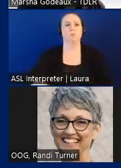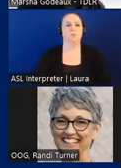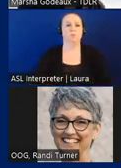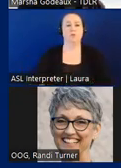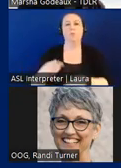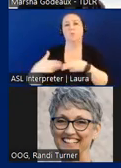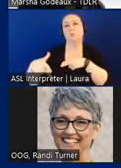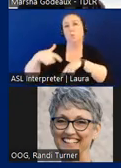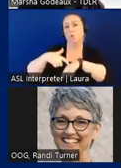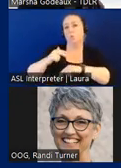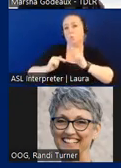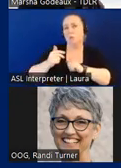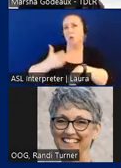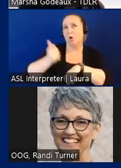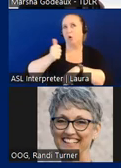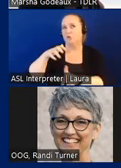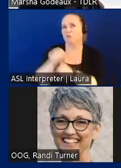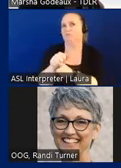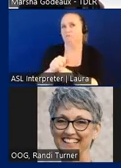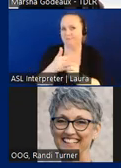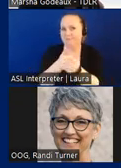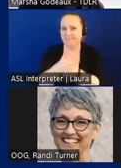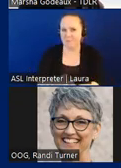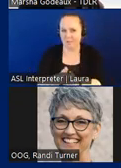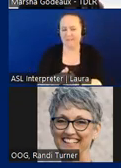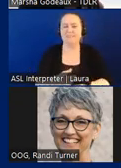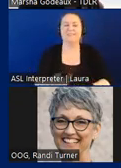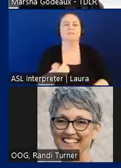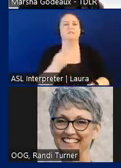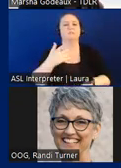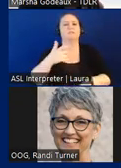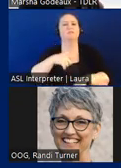a little harder for us to catch for compliance, there are several instances where temporary isn't